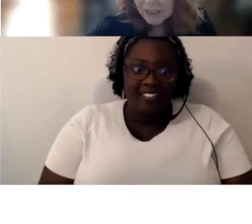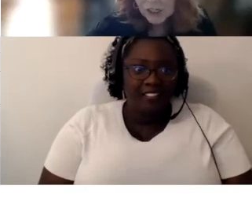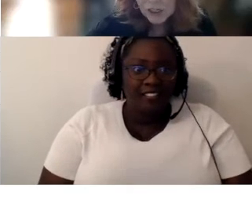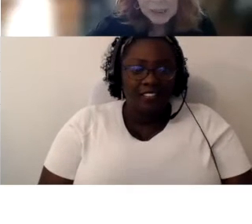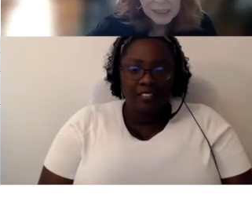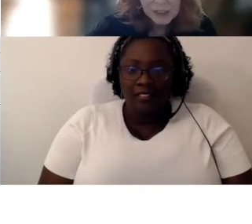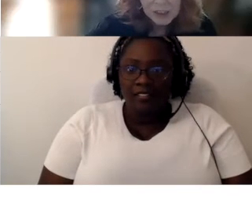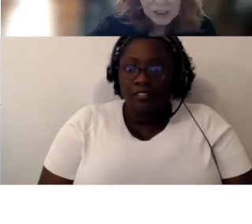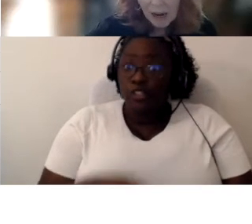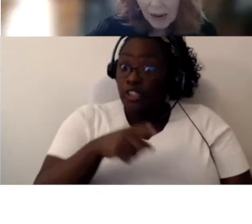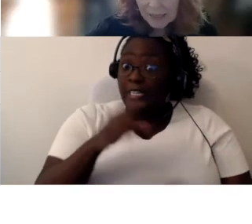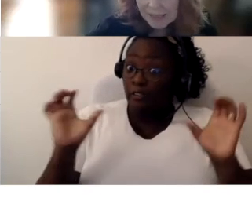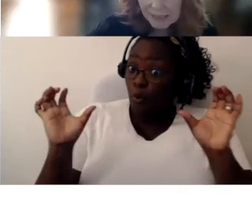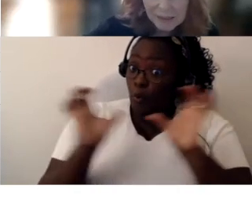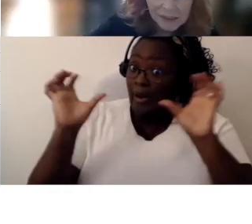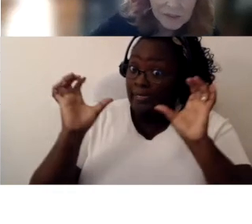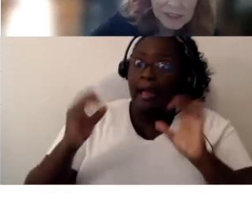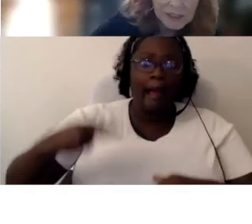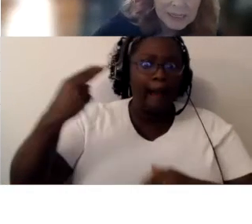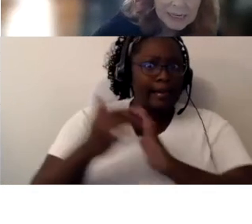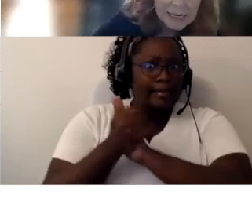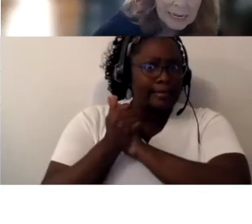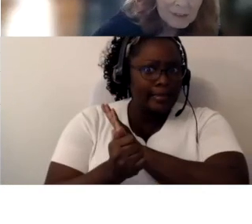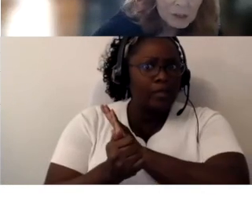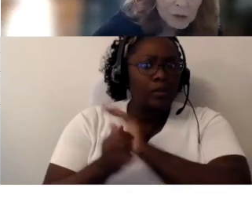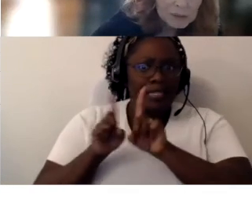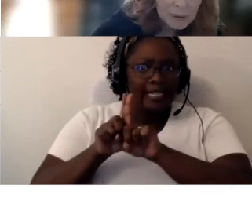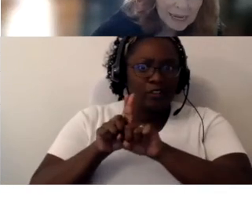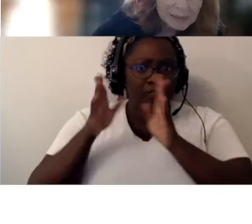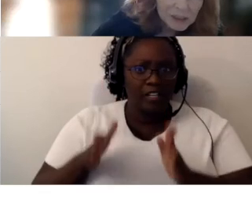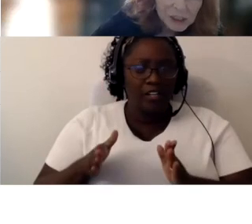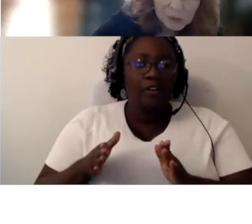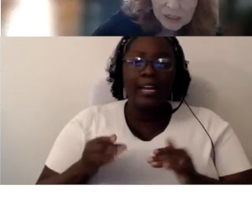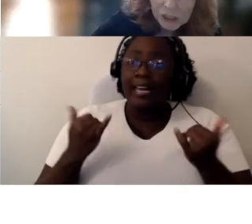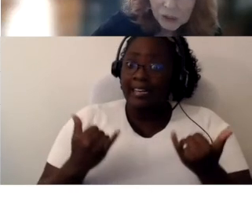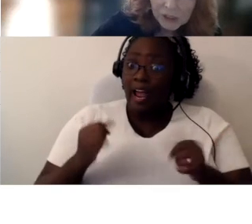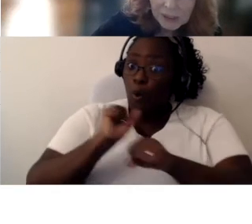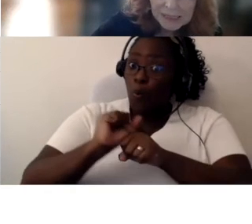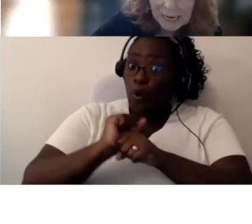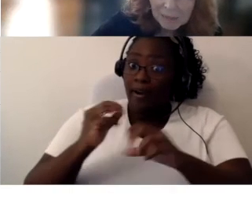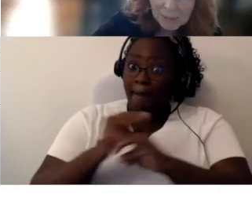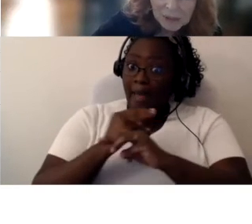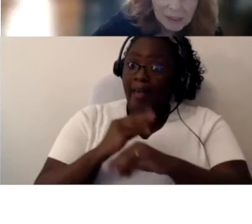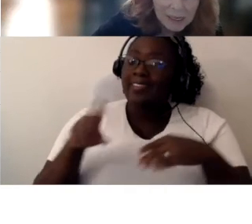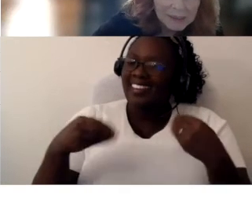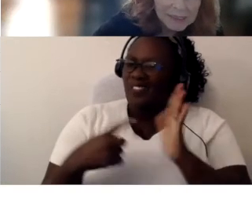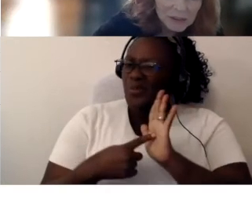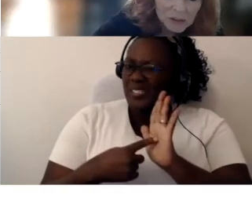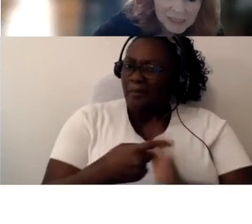This is her intervener. She’s a credentialed, highly skilled intervener. And they’re doing math. So I just wanted to show you an example. This little girl,